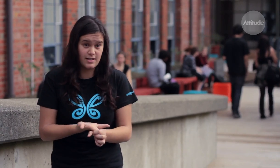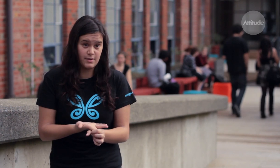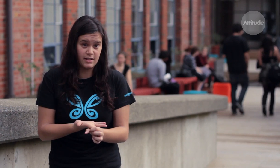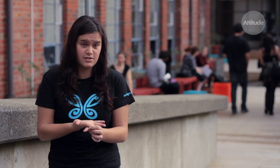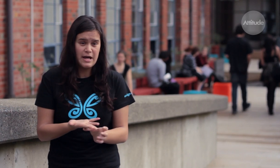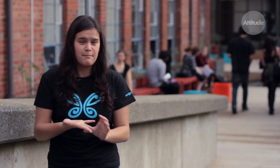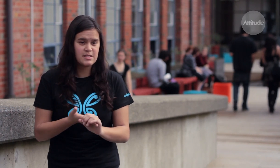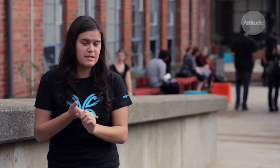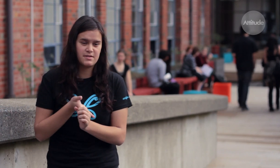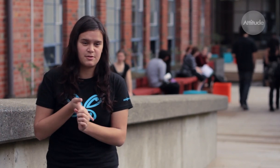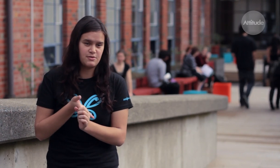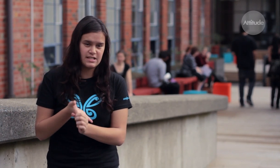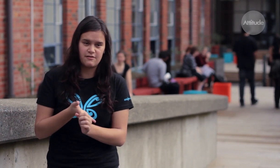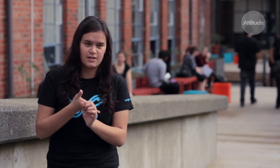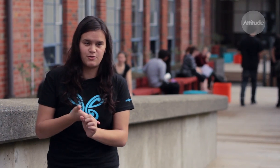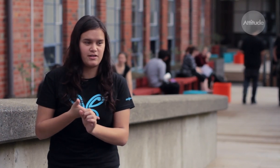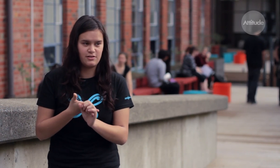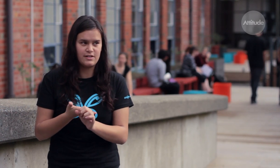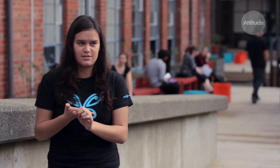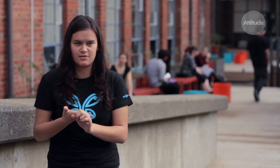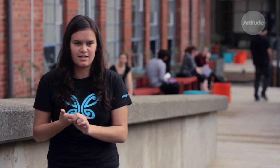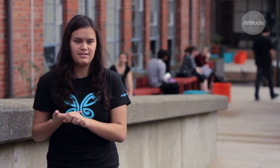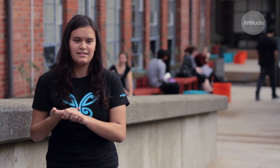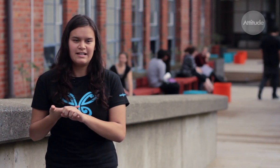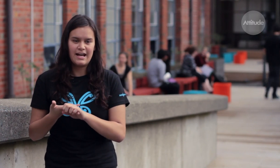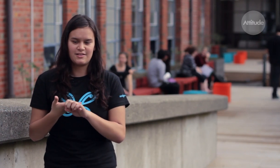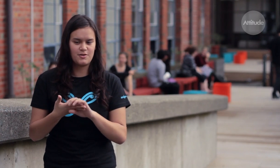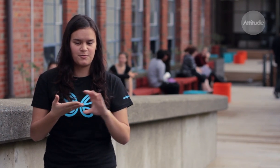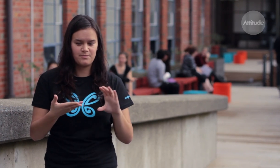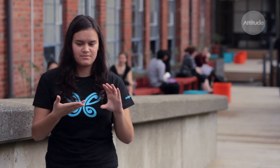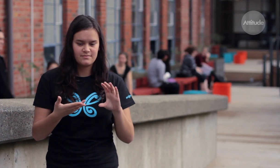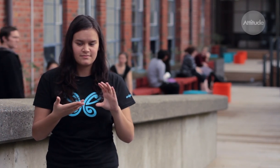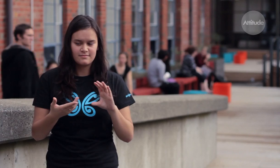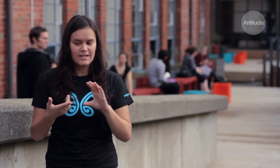they know English, but to speak with someone who’s deaf you need to know sign language